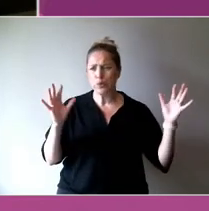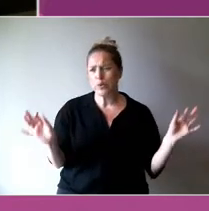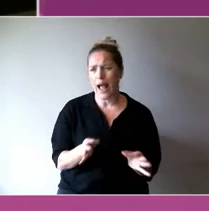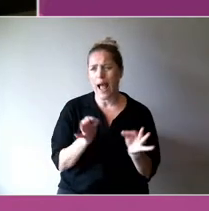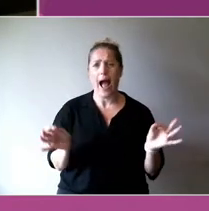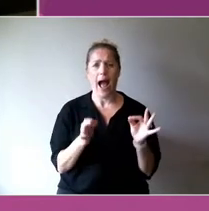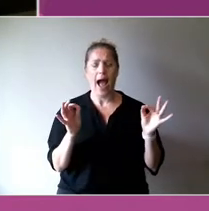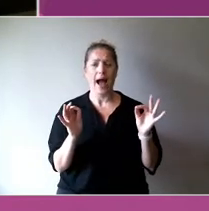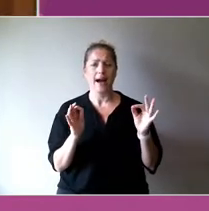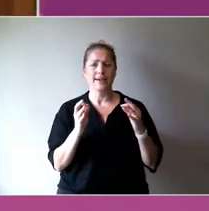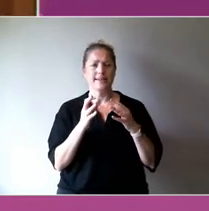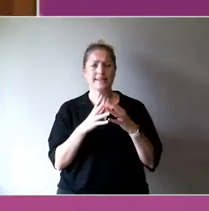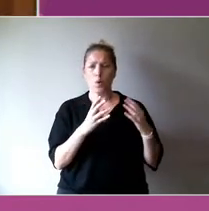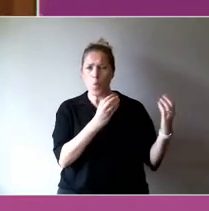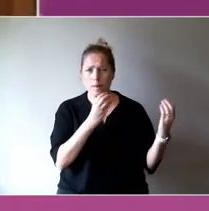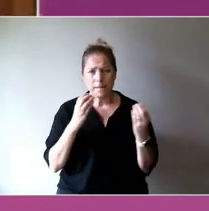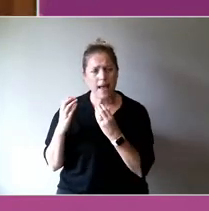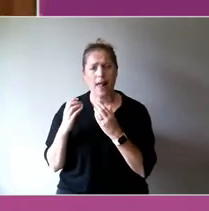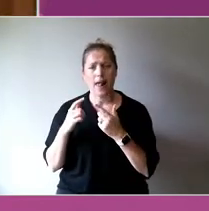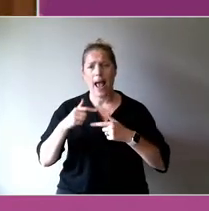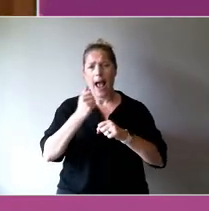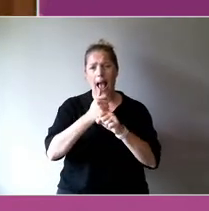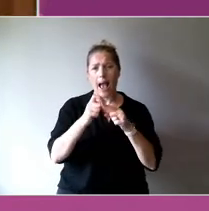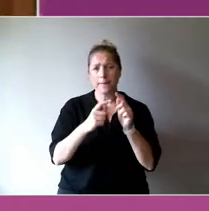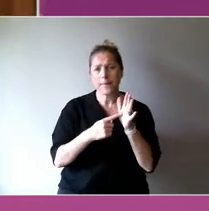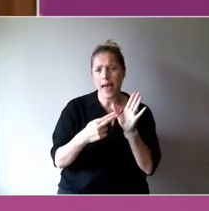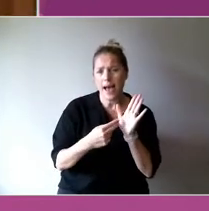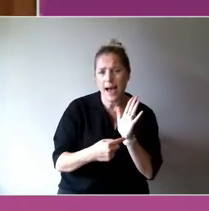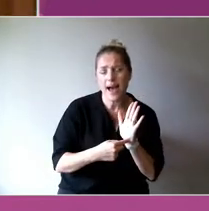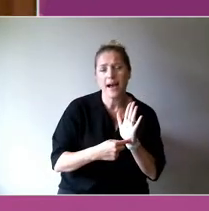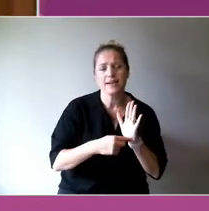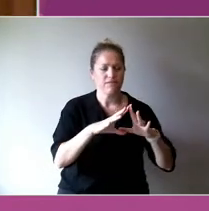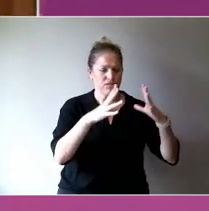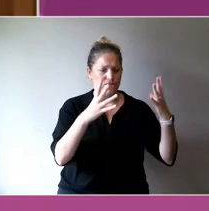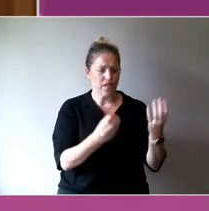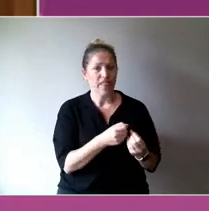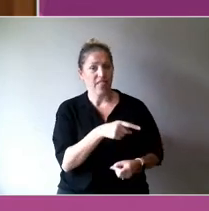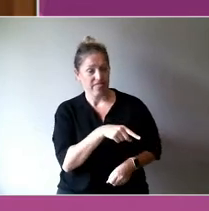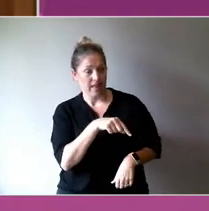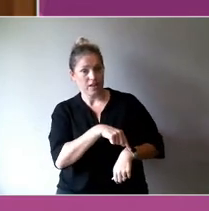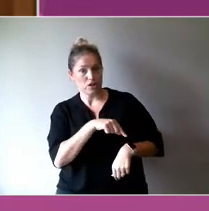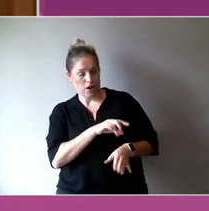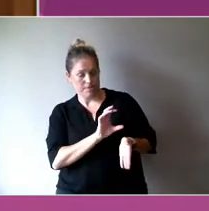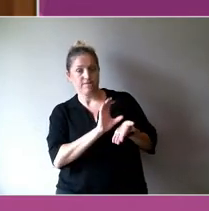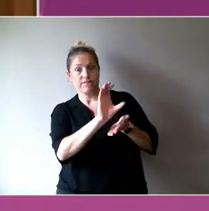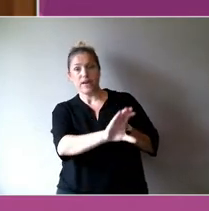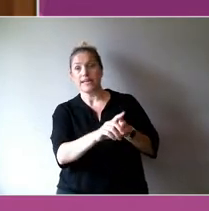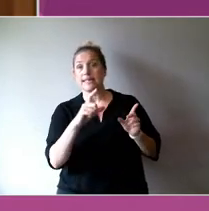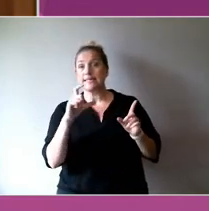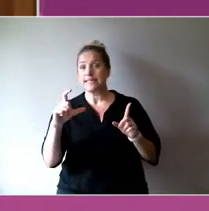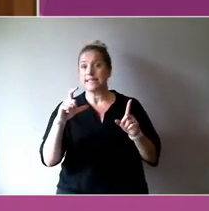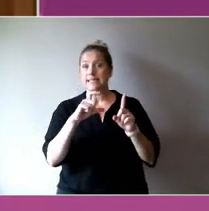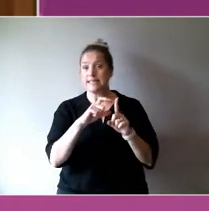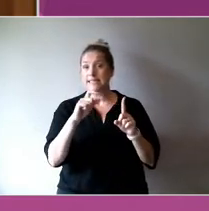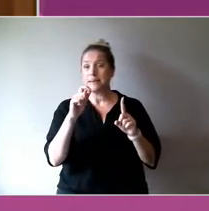pumpkin. They were funded through a scheme called the Commonwealth development and employment program.